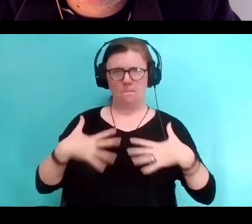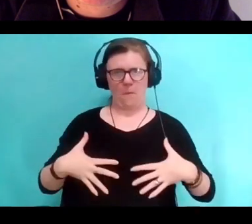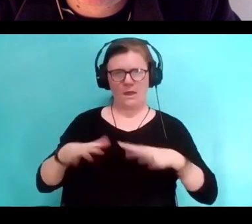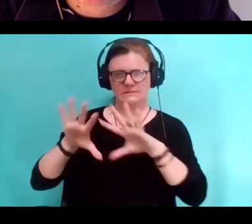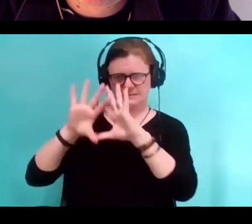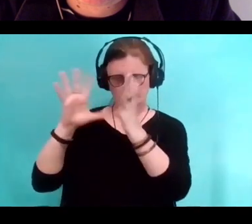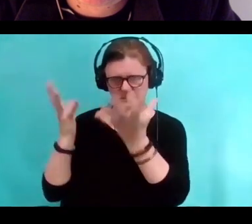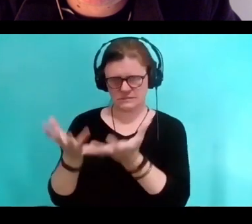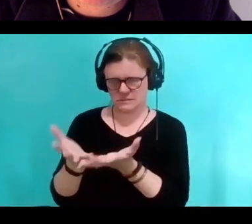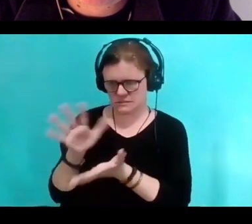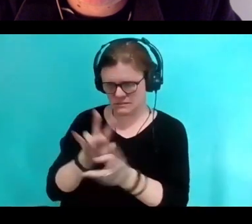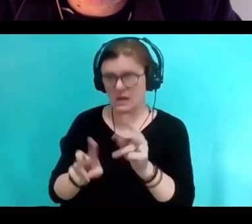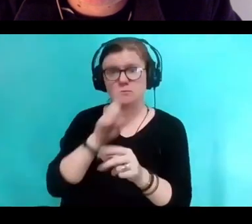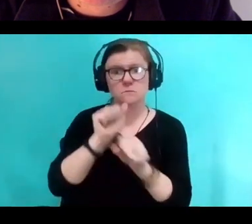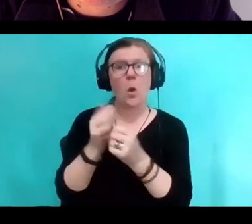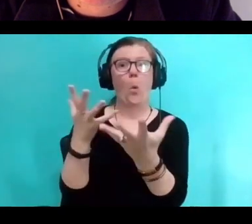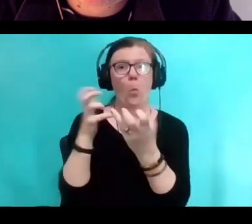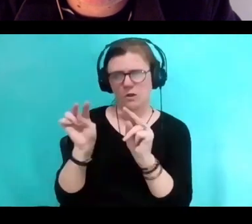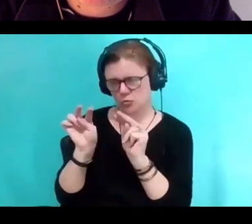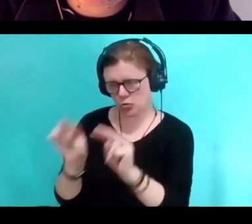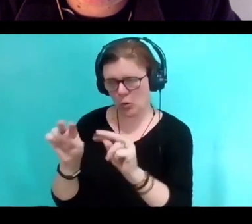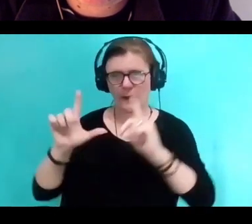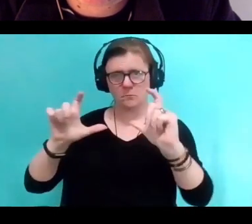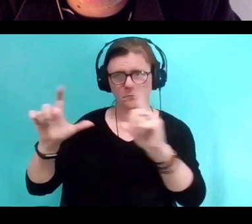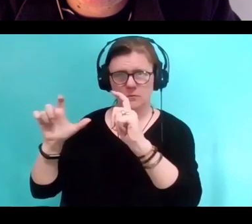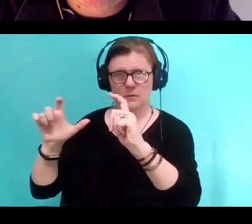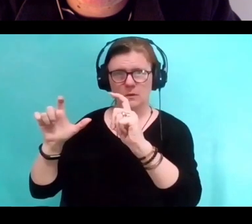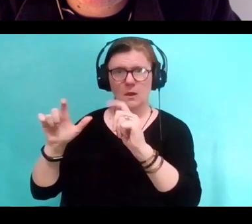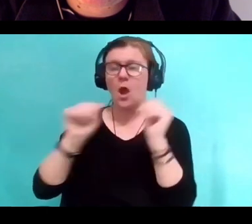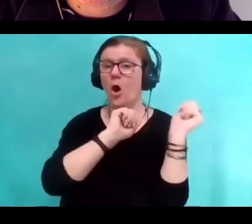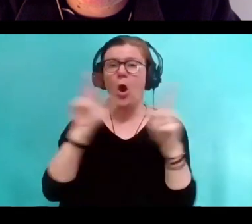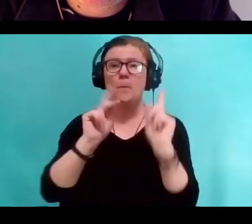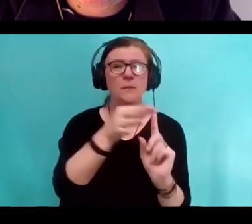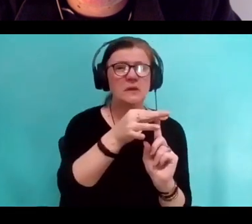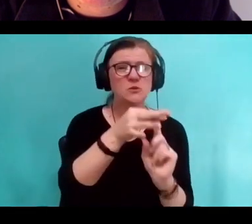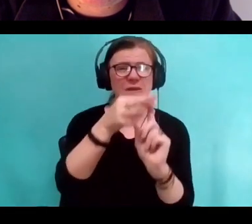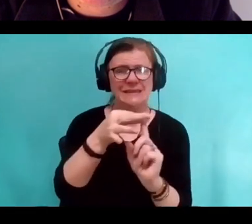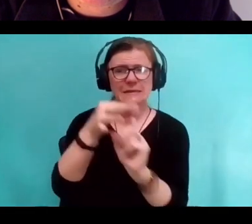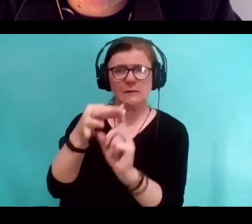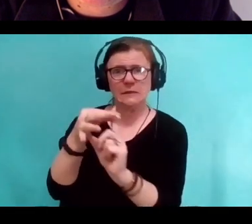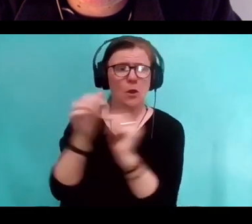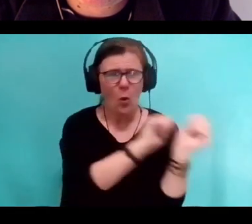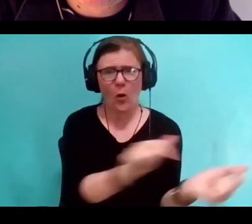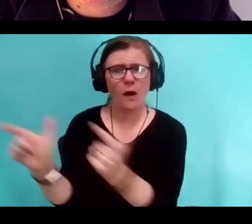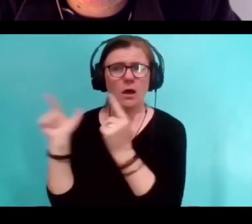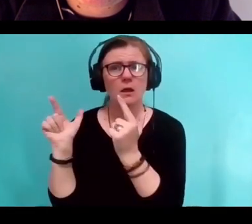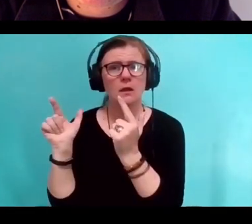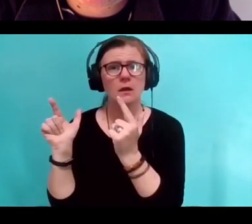and want to look at them, everyone was totally unique. Like they were brand new stories. And then after doing a few dozen portraits,